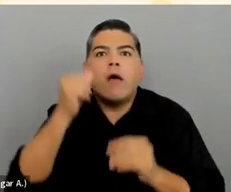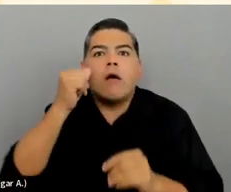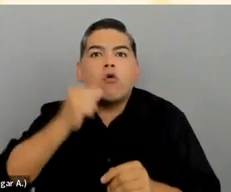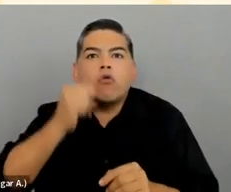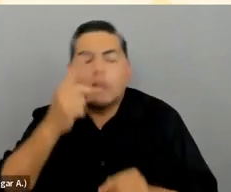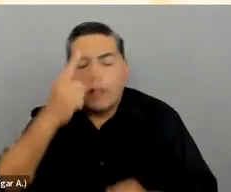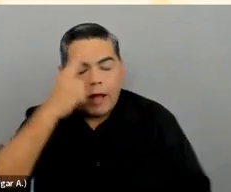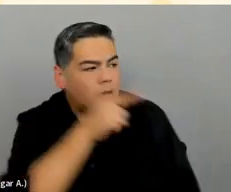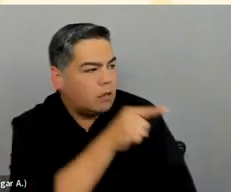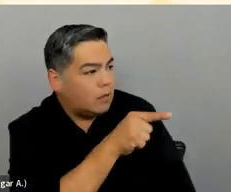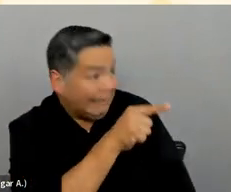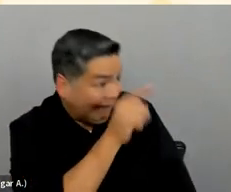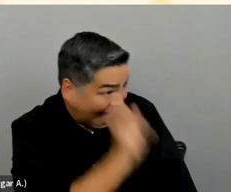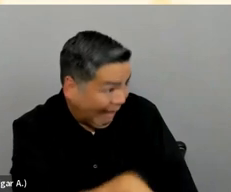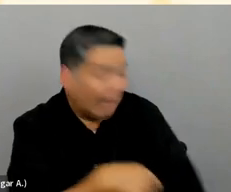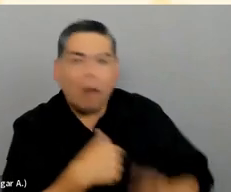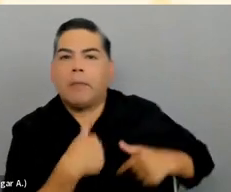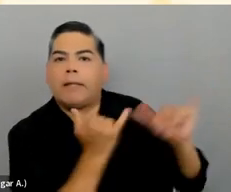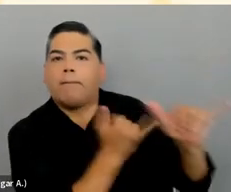So it's now called the Scully Effect.